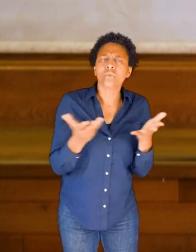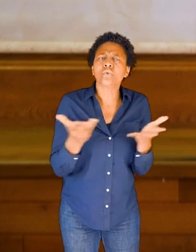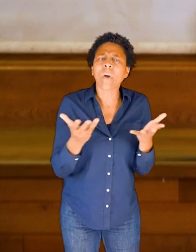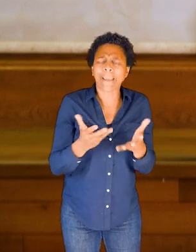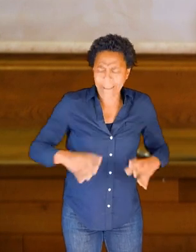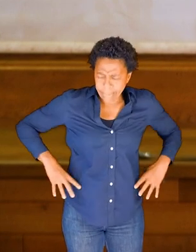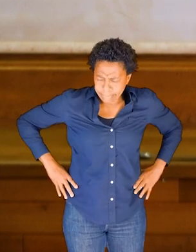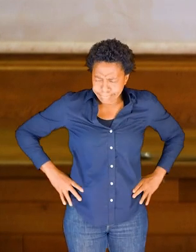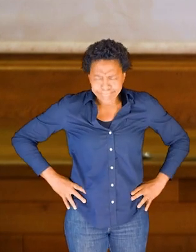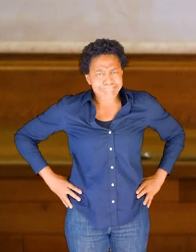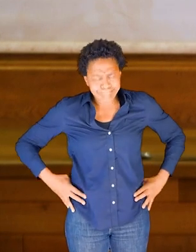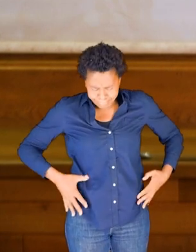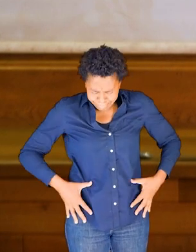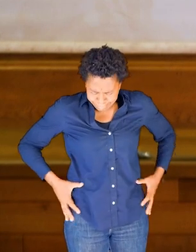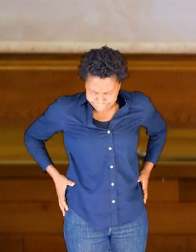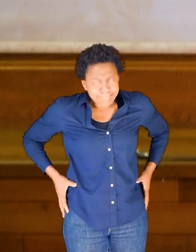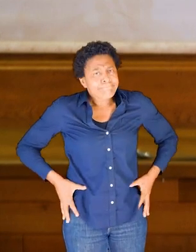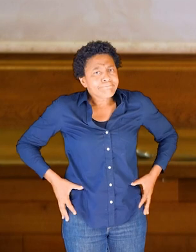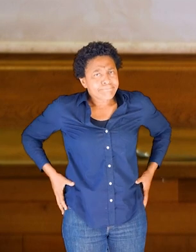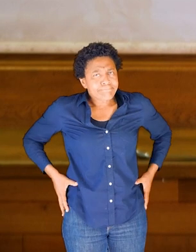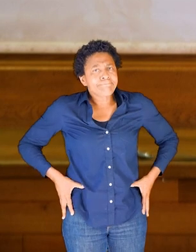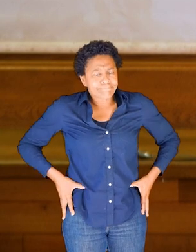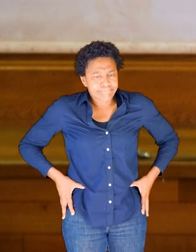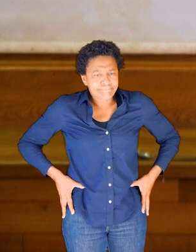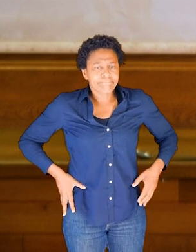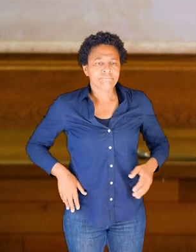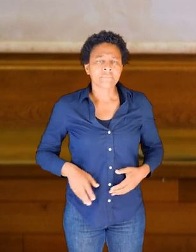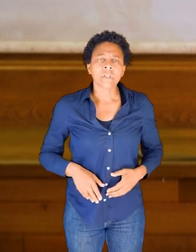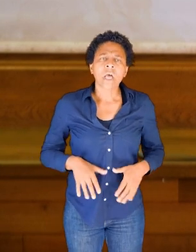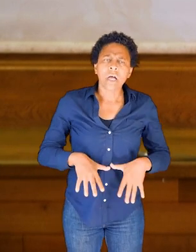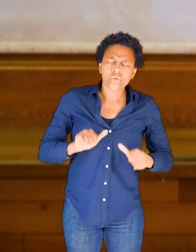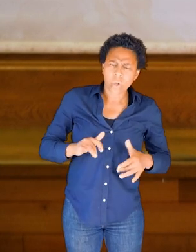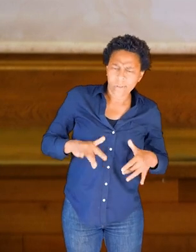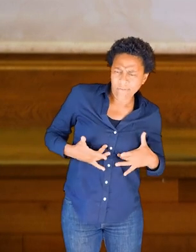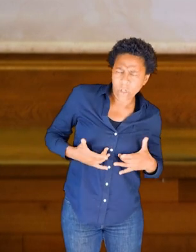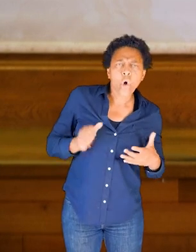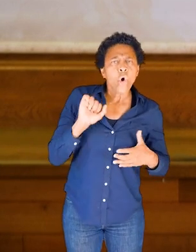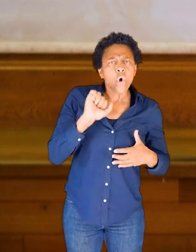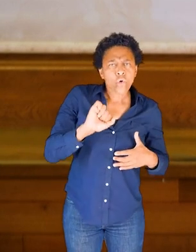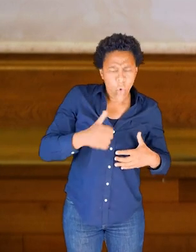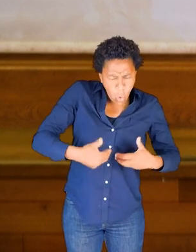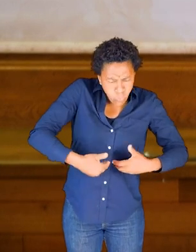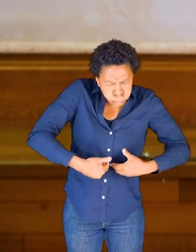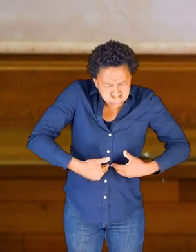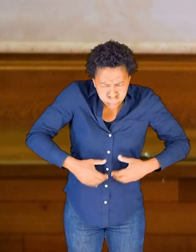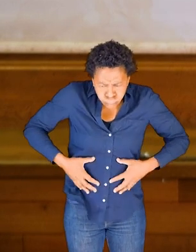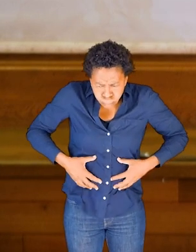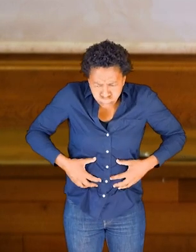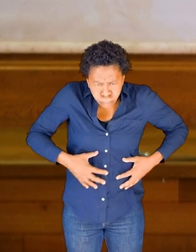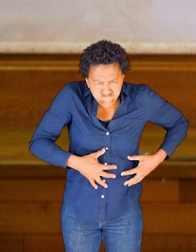And you can get a sense of where your internal organs are.